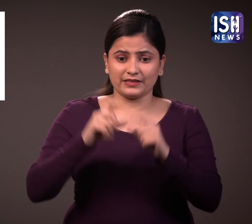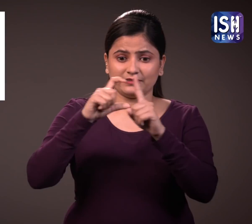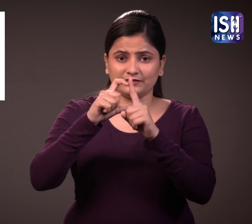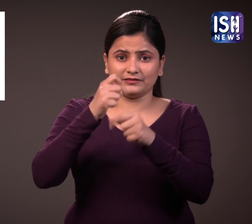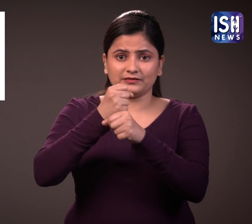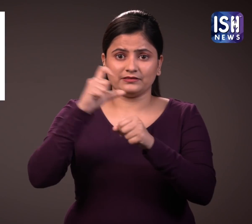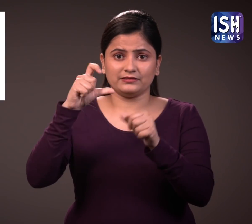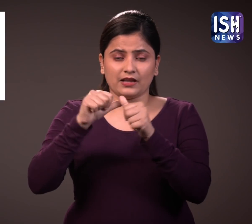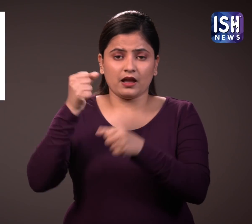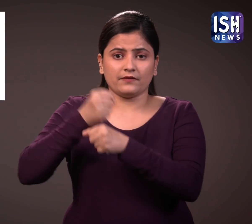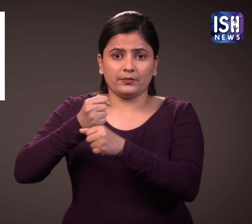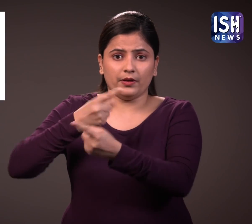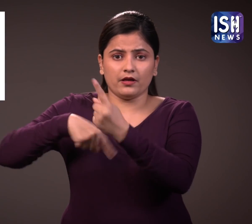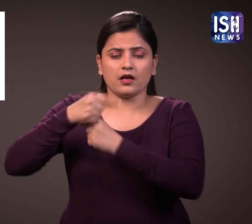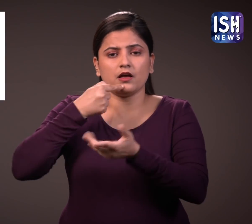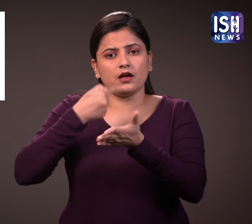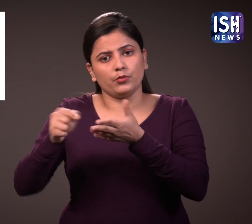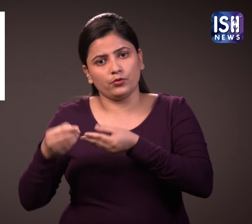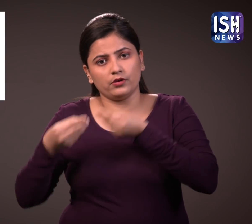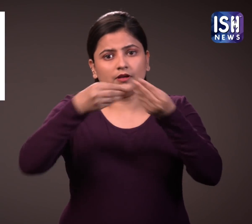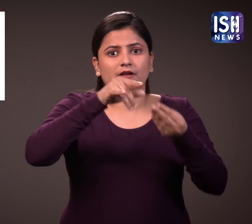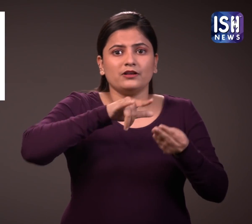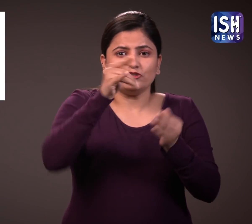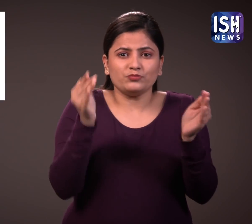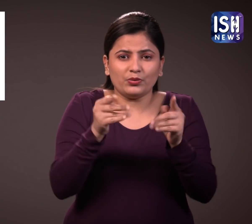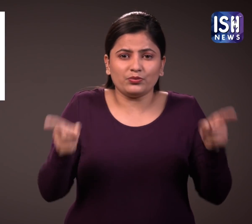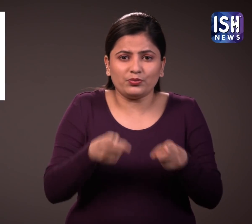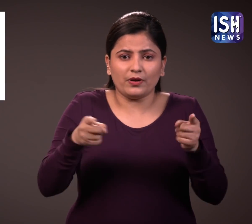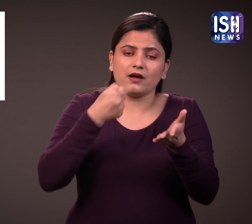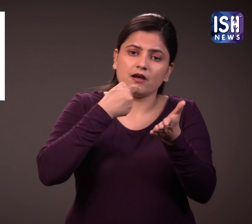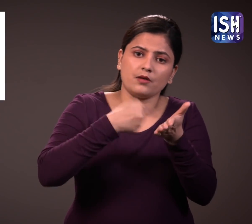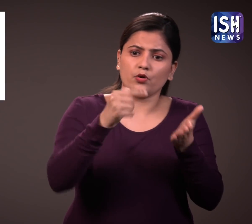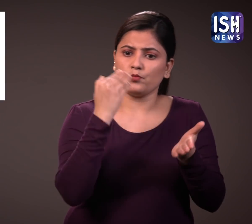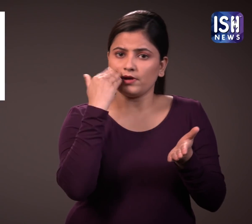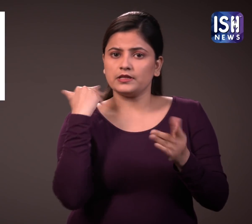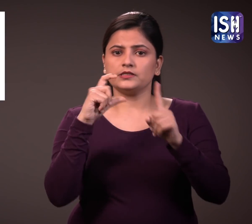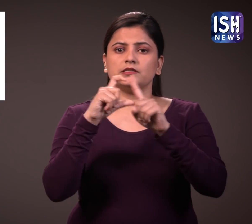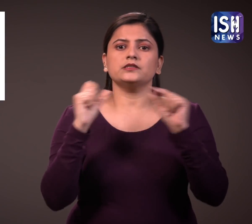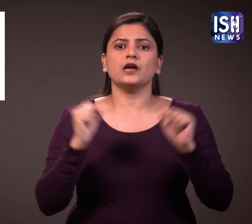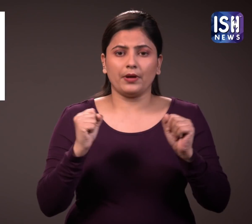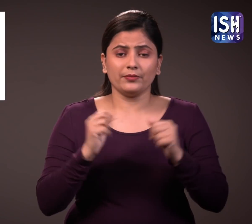The DGCA gave permits for such air taxis in December.